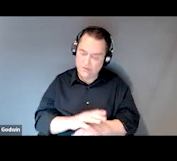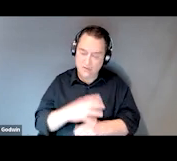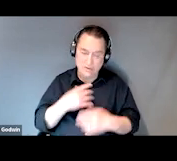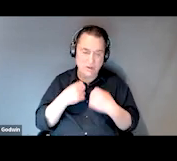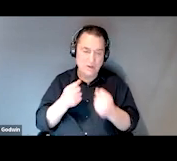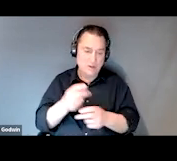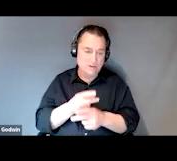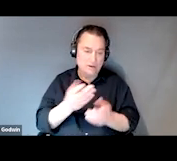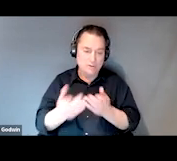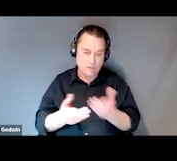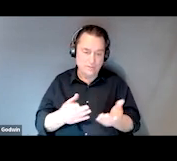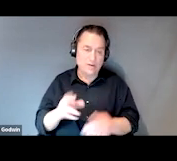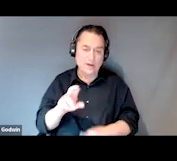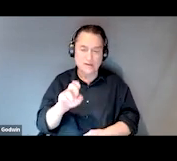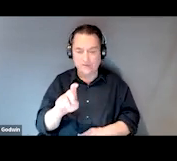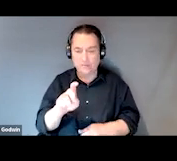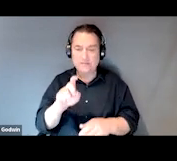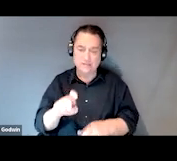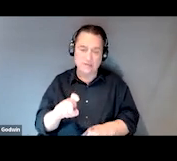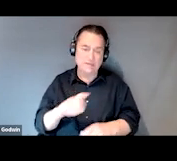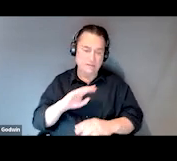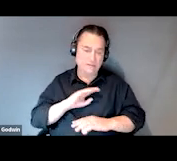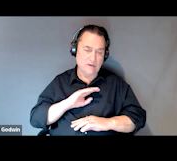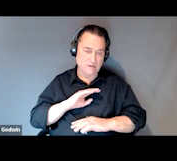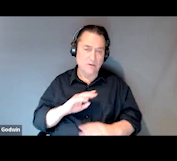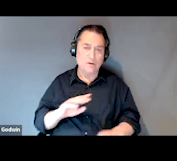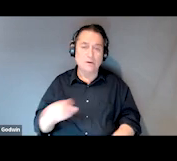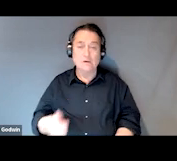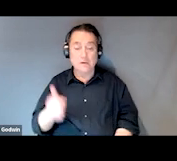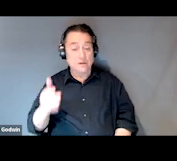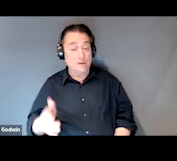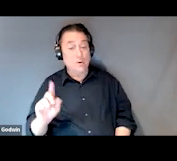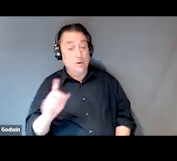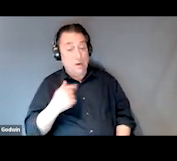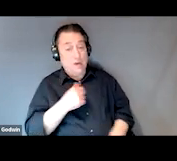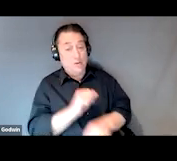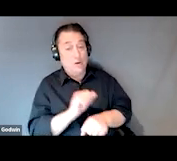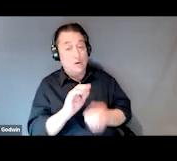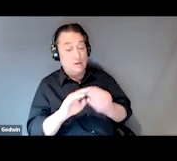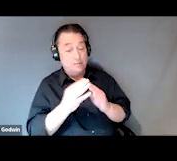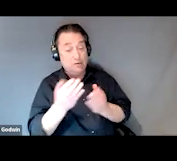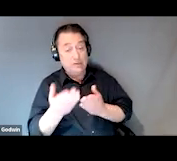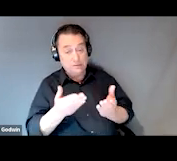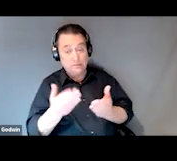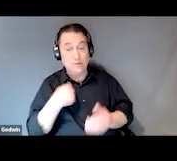as their pharmacy needs taken care of. On the other side of the house where I work in community services, we have three tiers